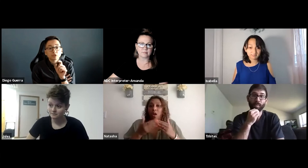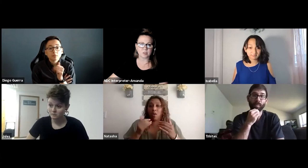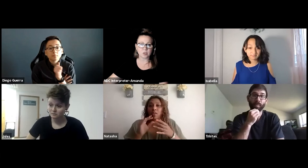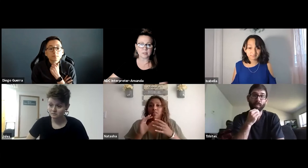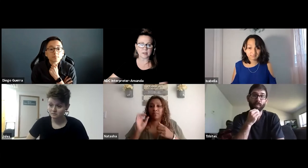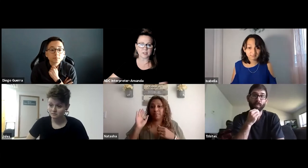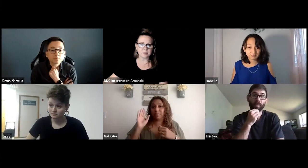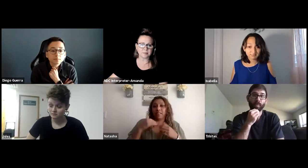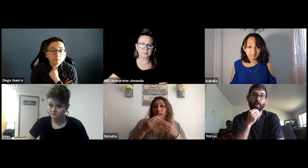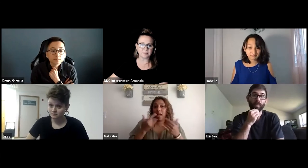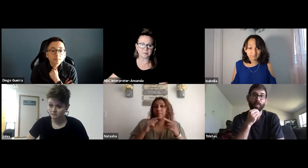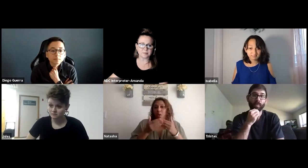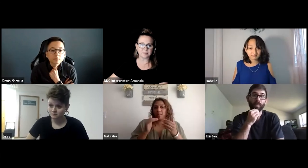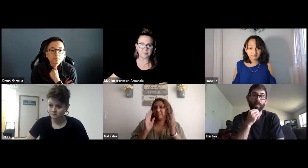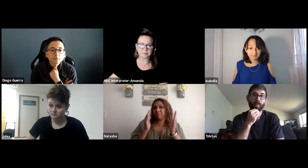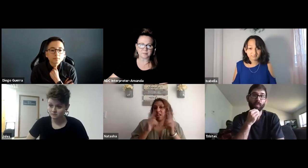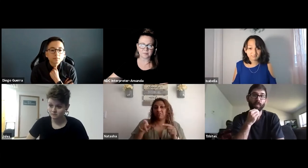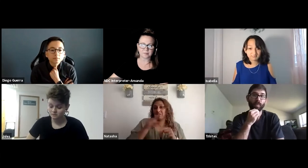Sure Natasha? Right.